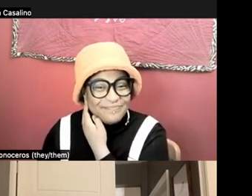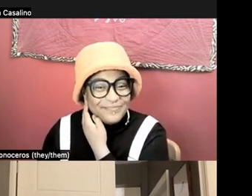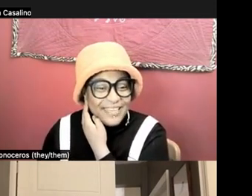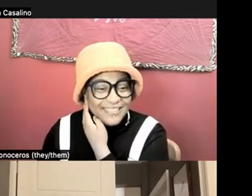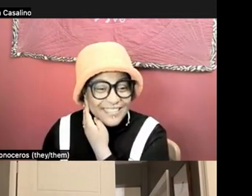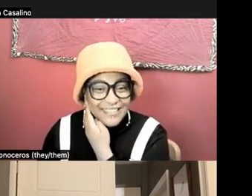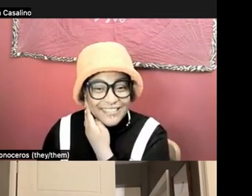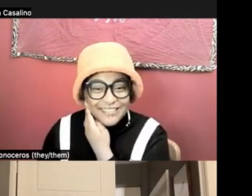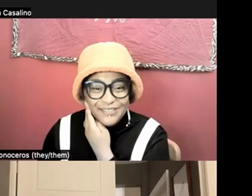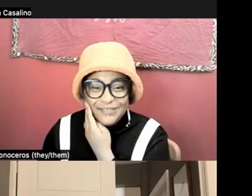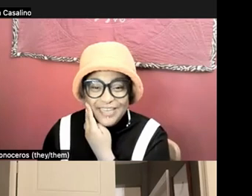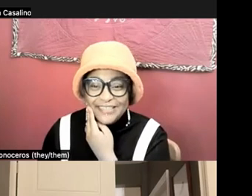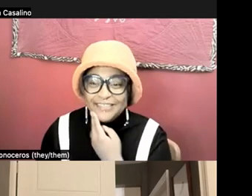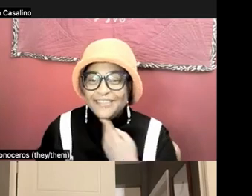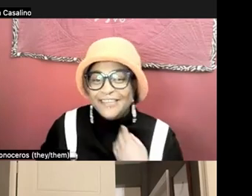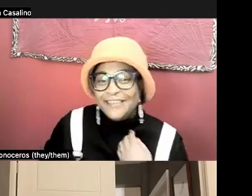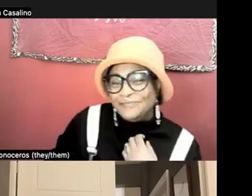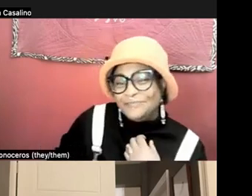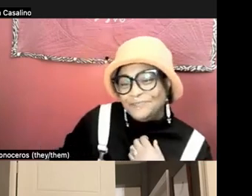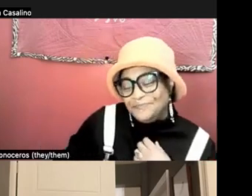patch: Yes, I can do that.